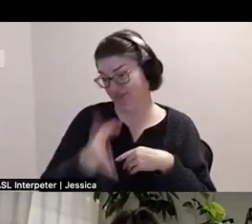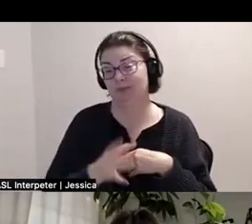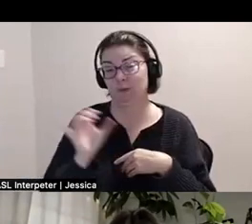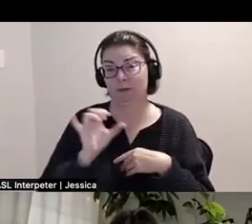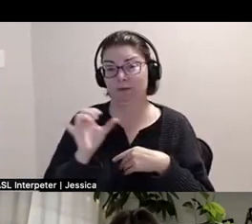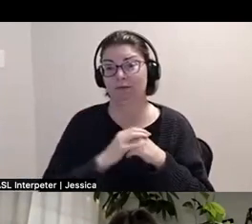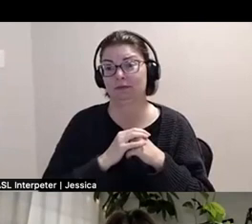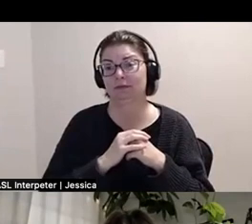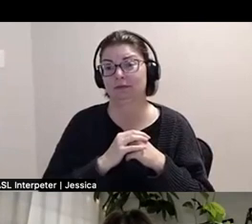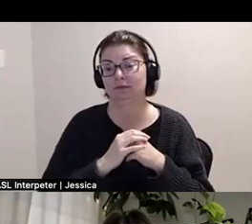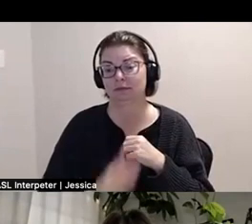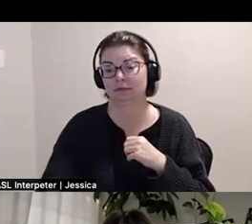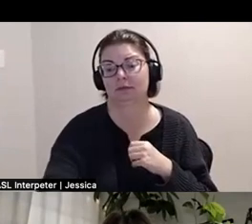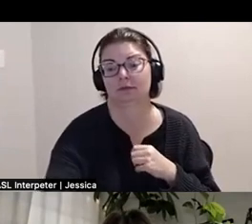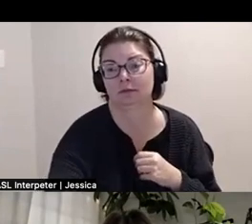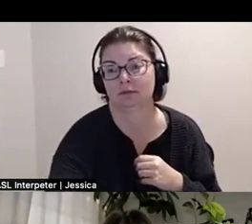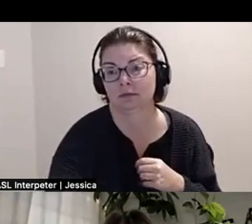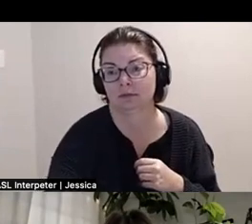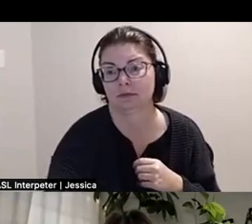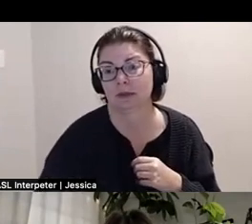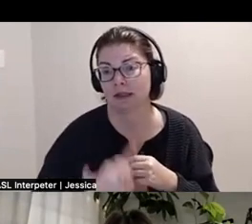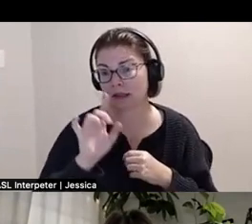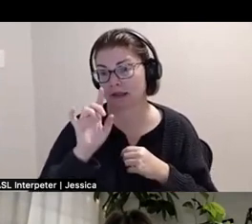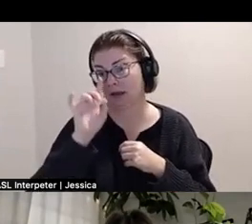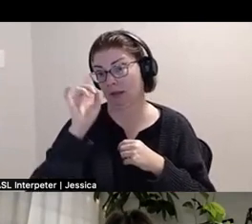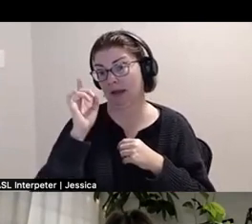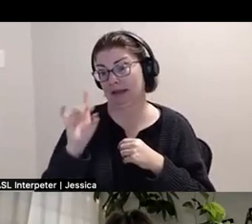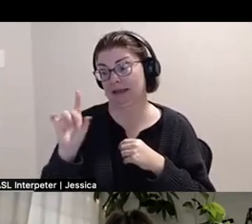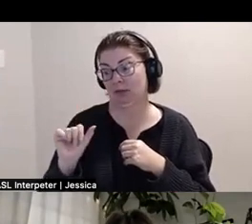As like a Black disabled curator specifically, where like the process